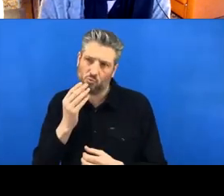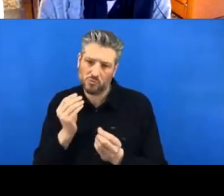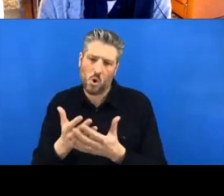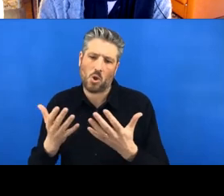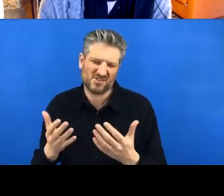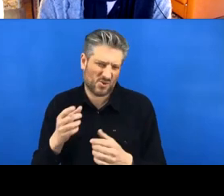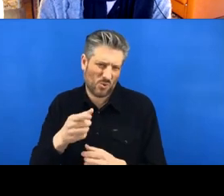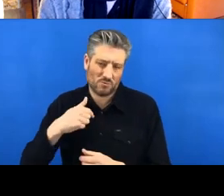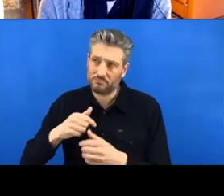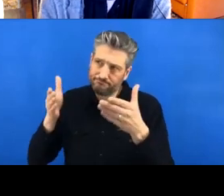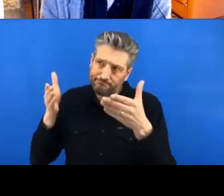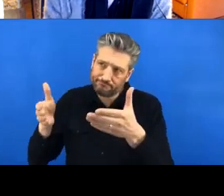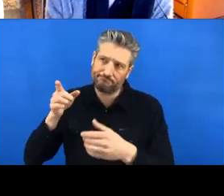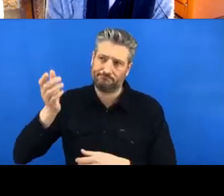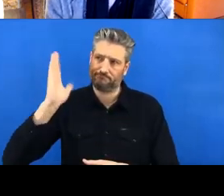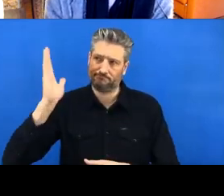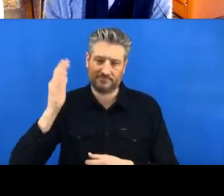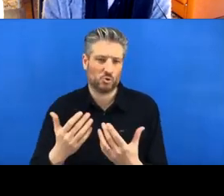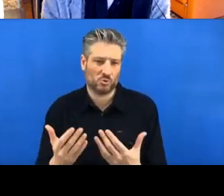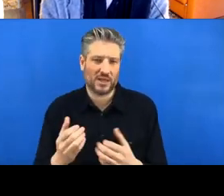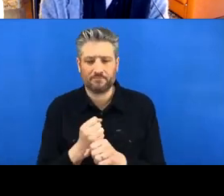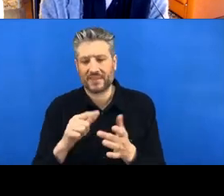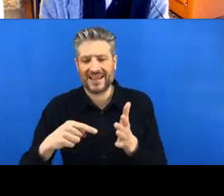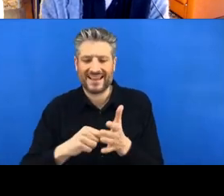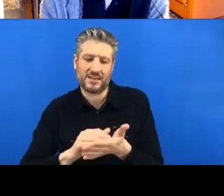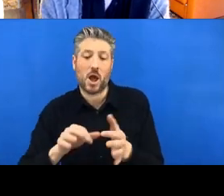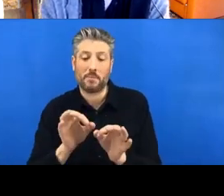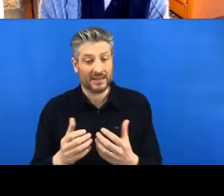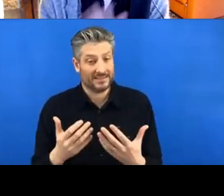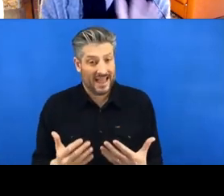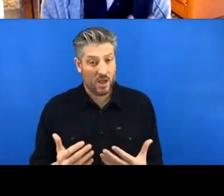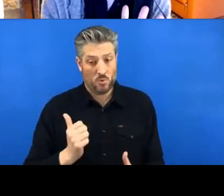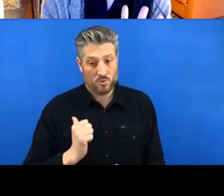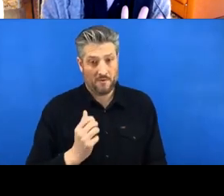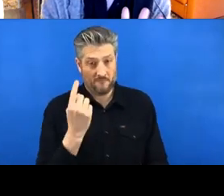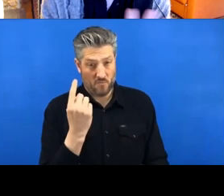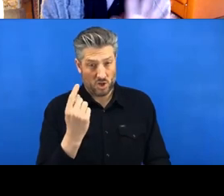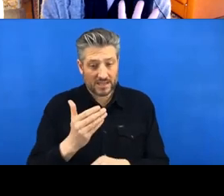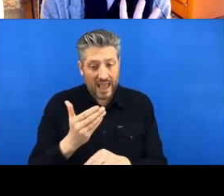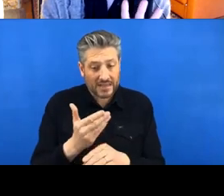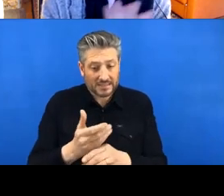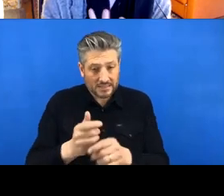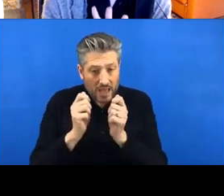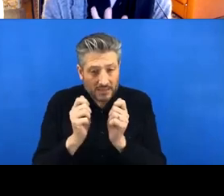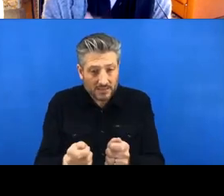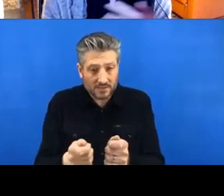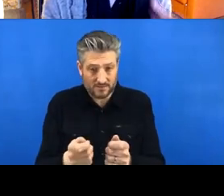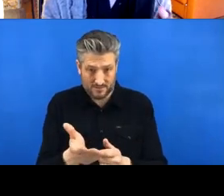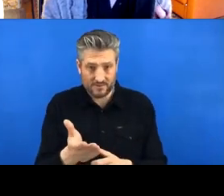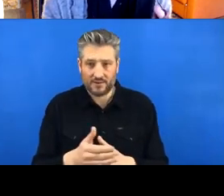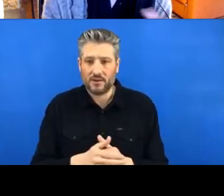Okay, so it's nearly time for our first exercise, So what we're going to do is we're going to try and create our own repository but just to make sure we’re 100% clear before we start, because it can be confusing. So, remember, a repository is like an online project folder.